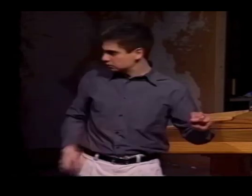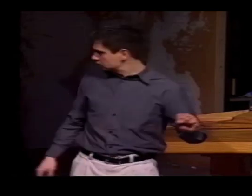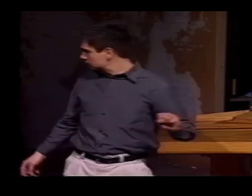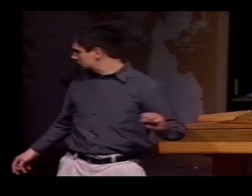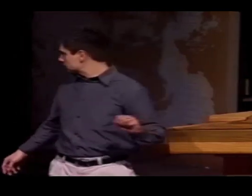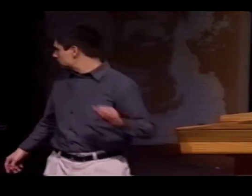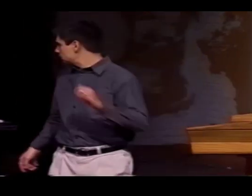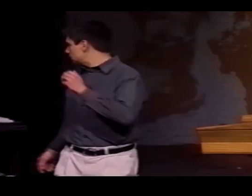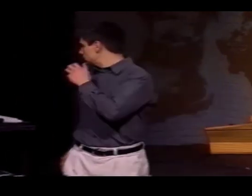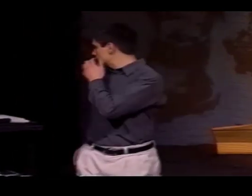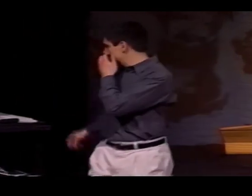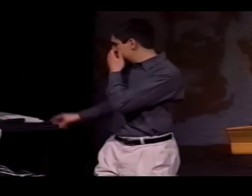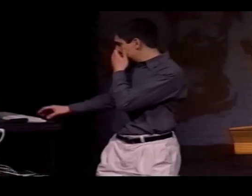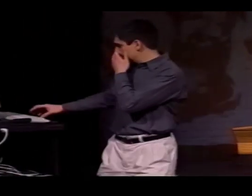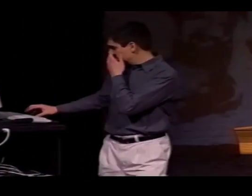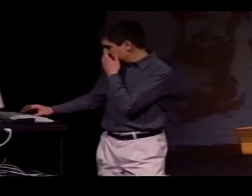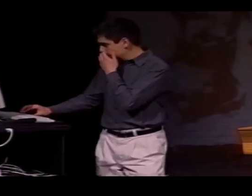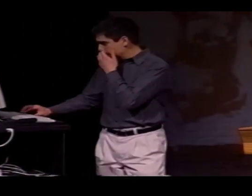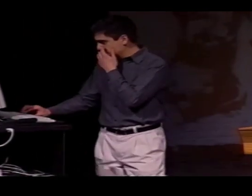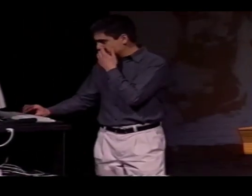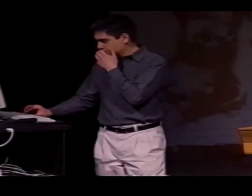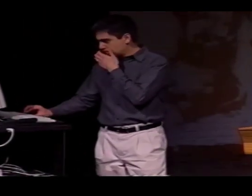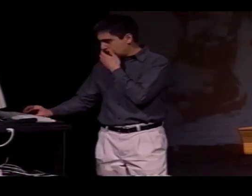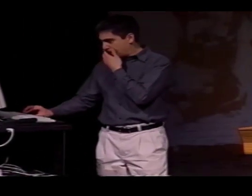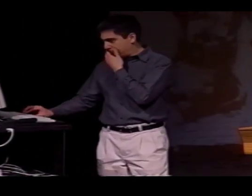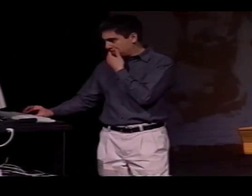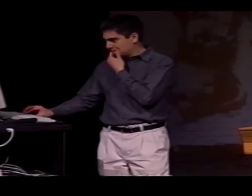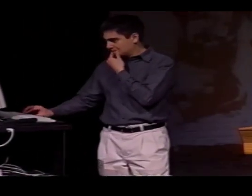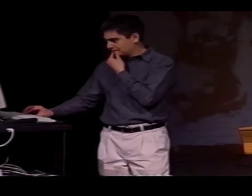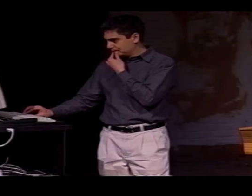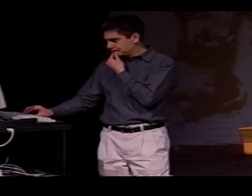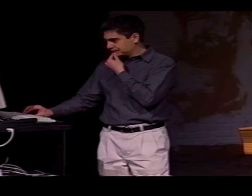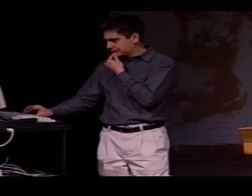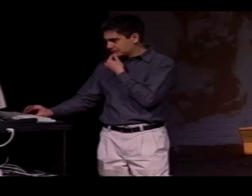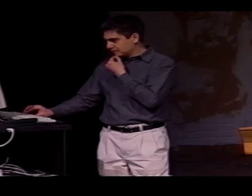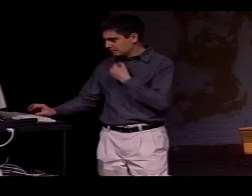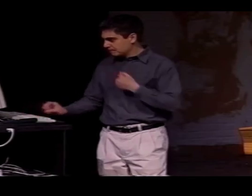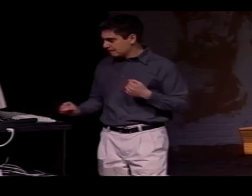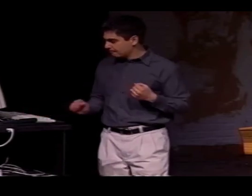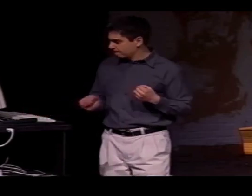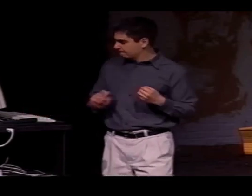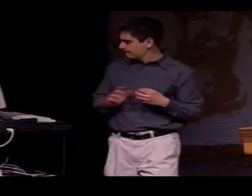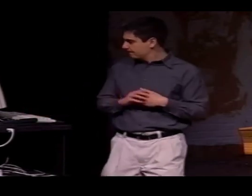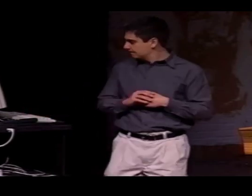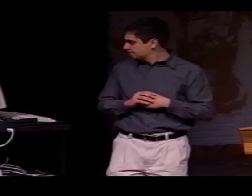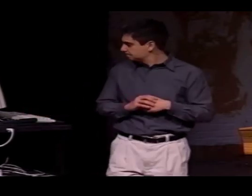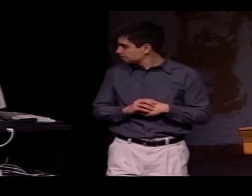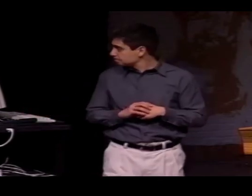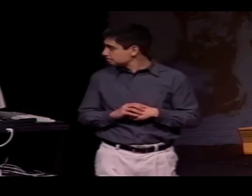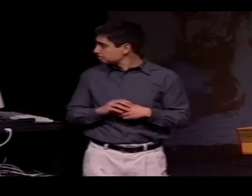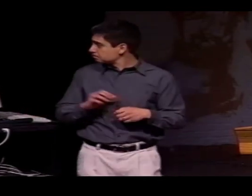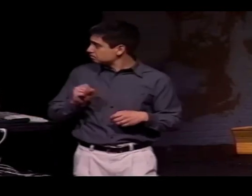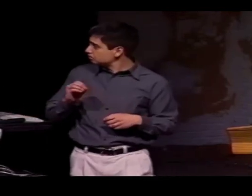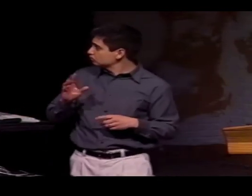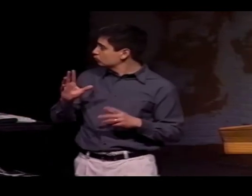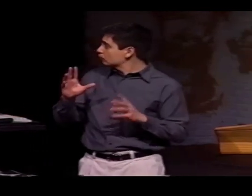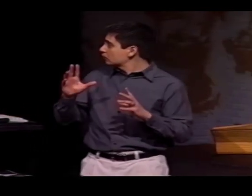THE COMMUNICATION IS RELATIVELY CLEAR 50% OF THE TIME. THE OTHER 50% WERE DISTINCTLY UNIQUE, DIFFERENT LEXICON SIGNS